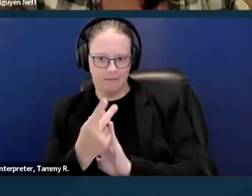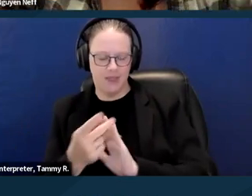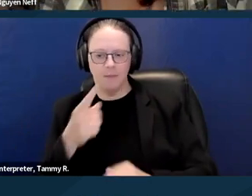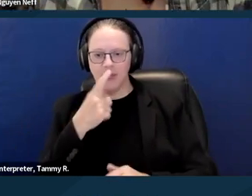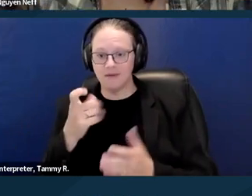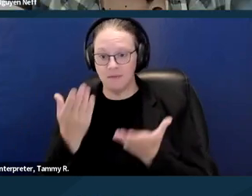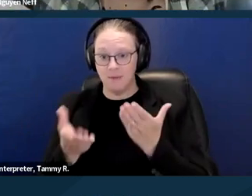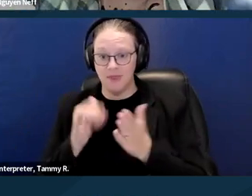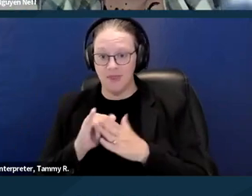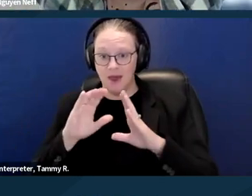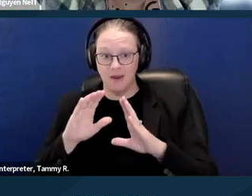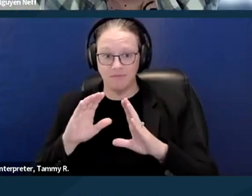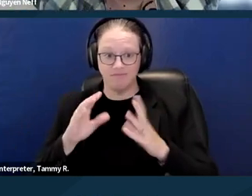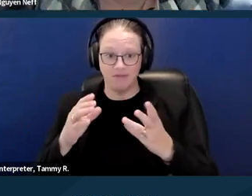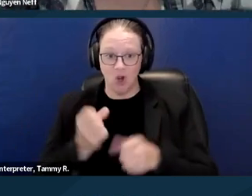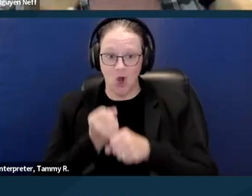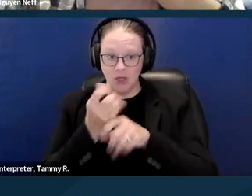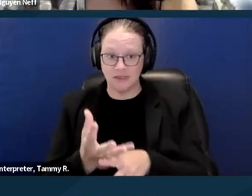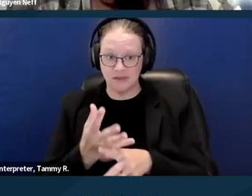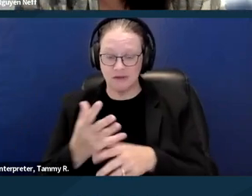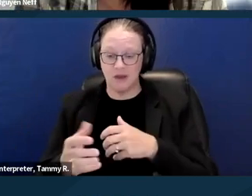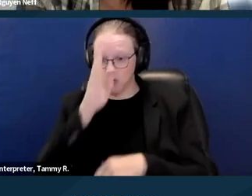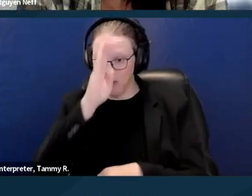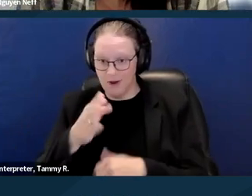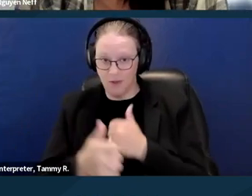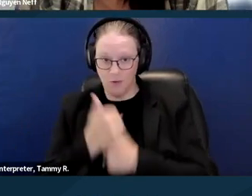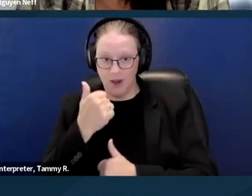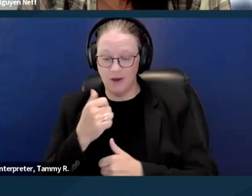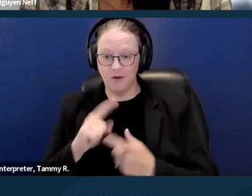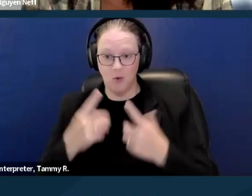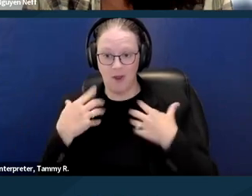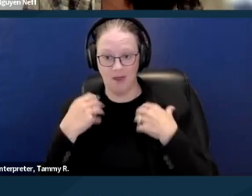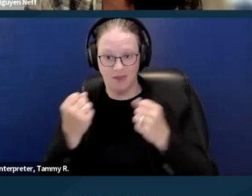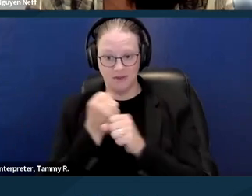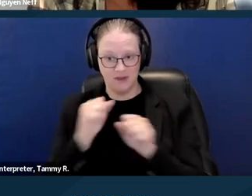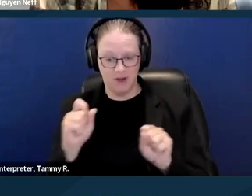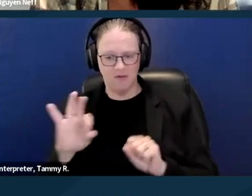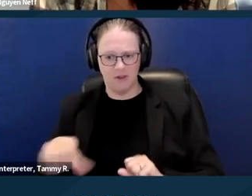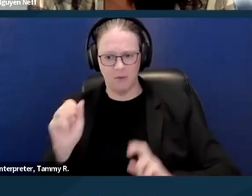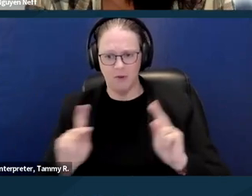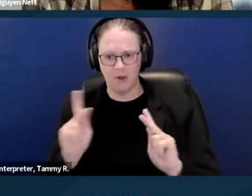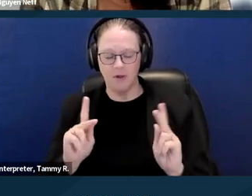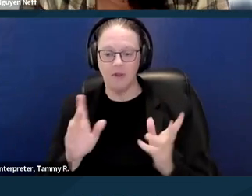So this could be a difficult one for some people with particular disabilities,